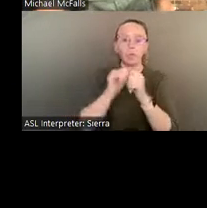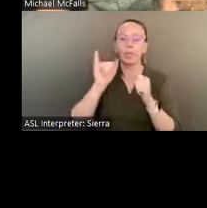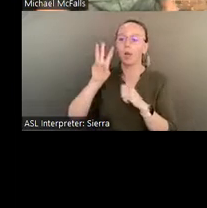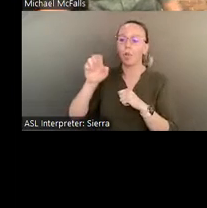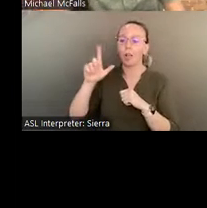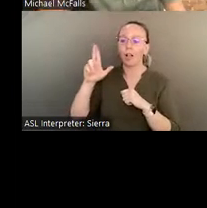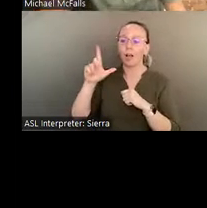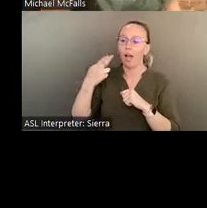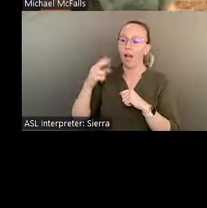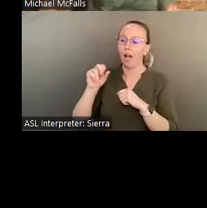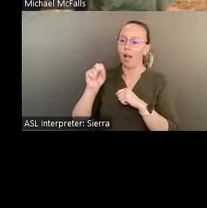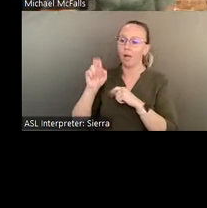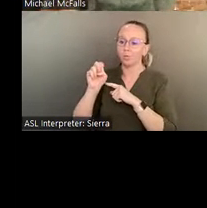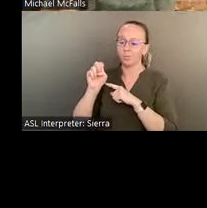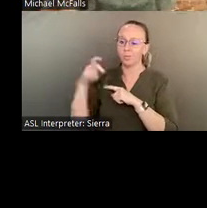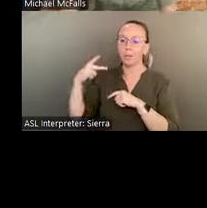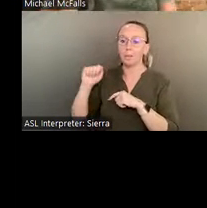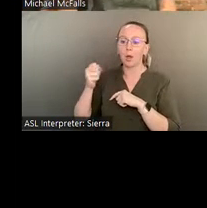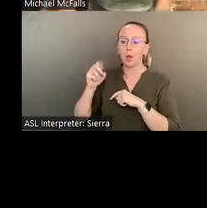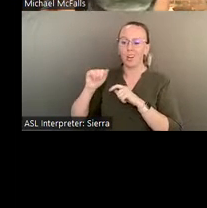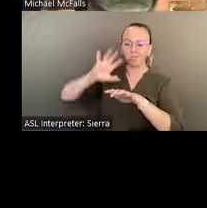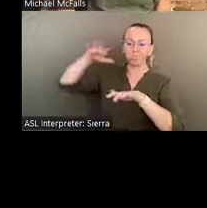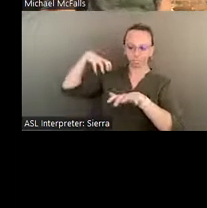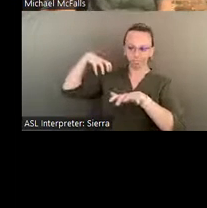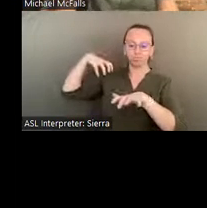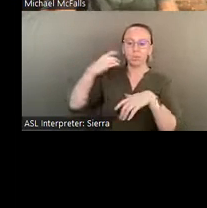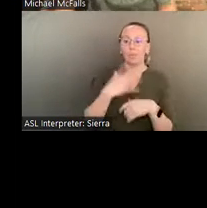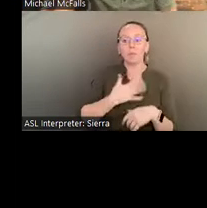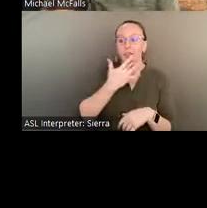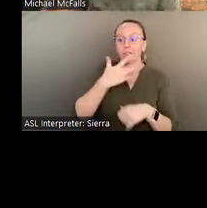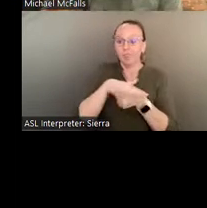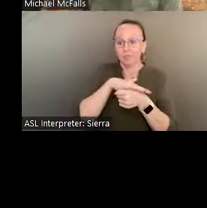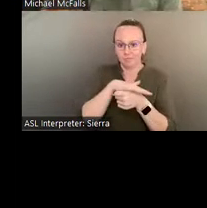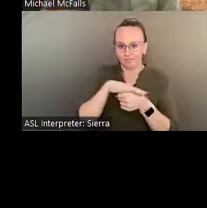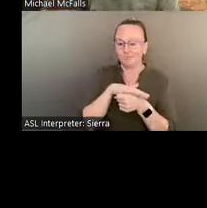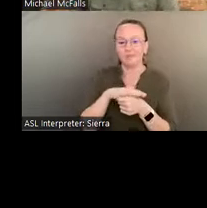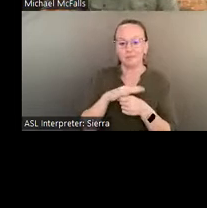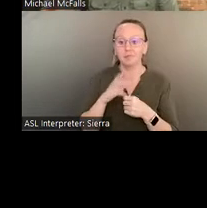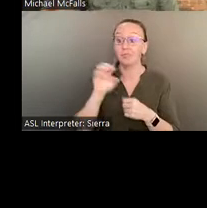probably one of my favorite locations on the site. Eddie would use this location to hold court.